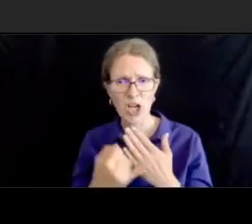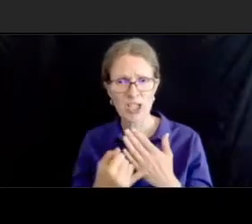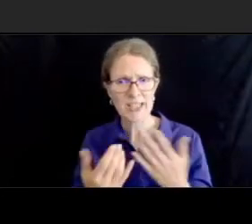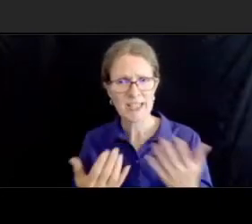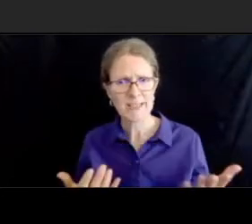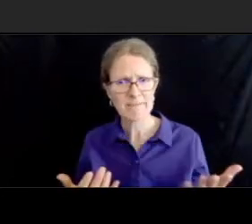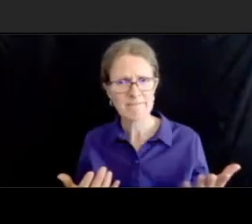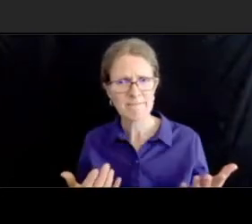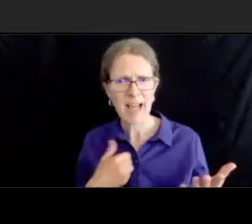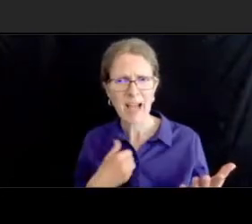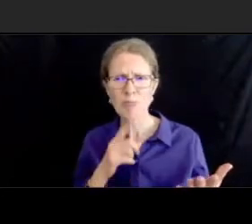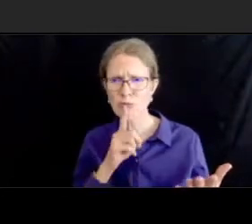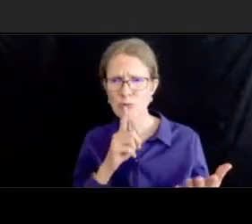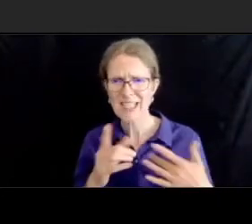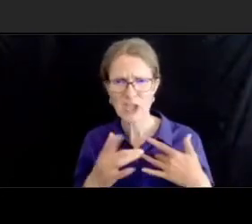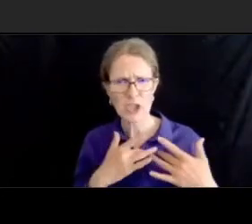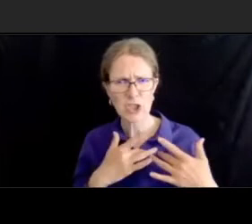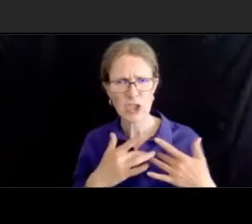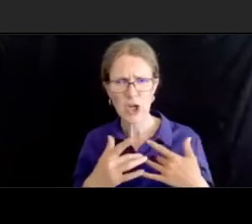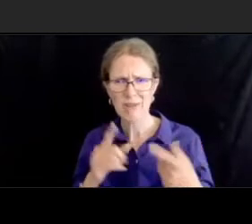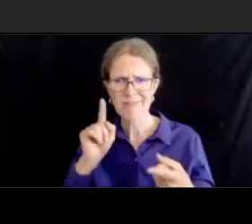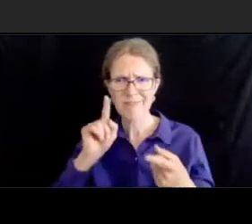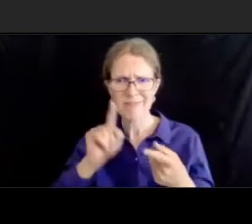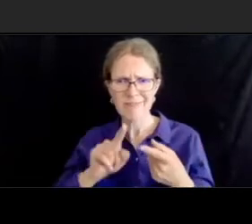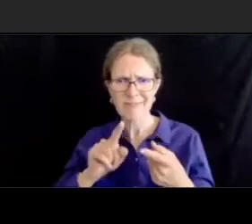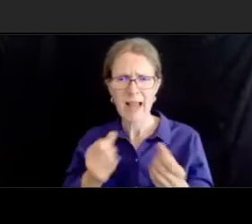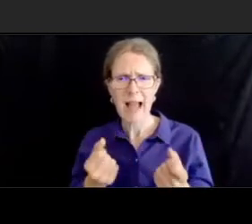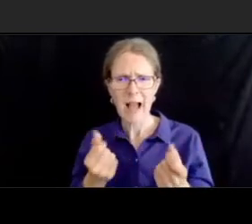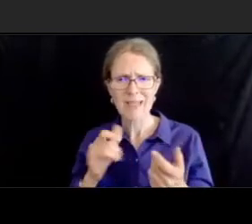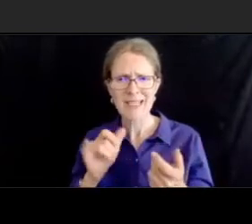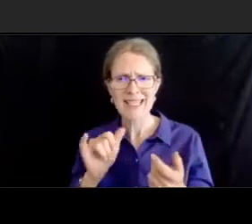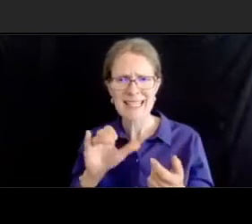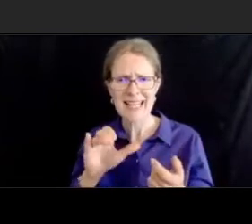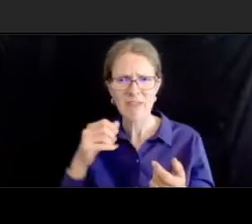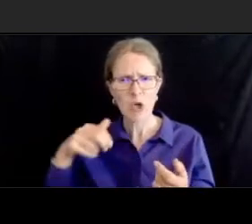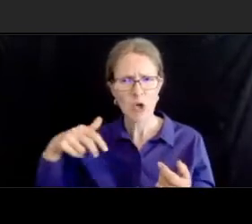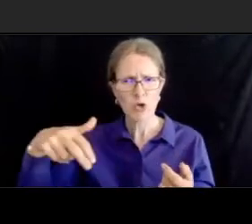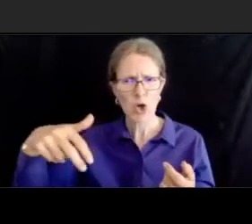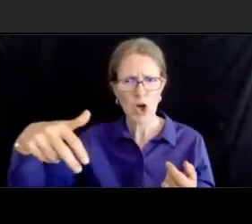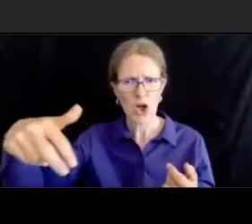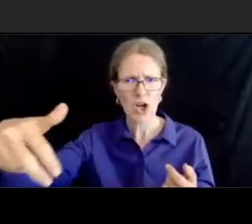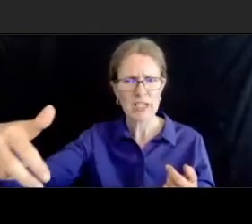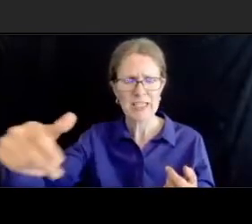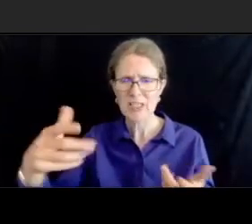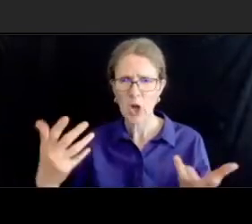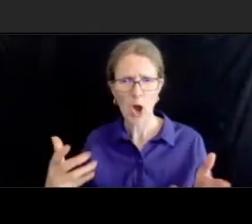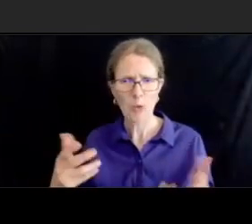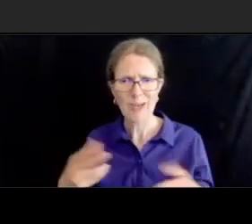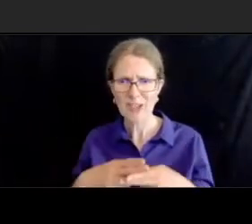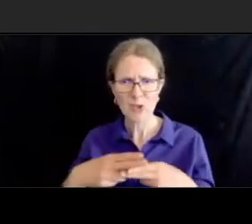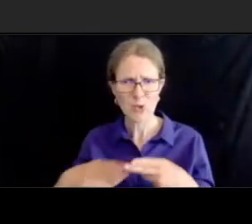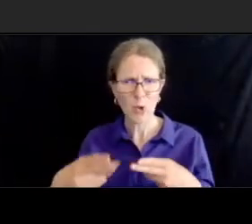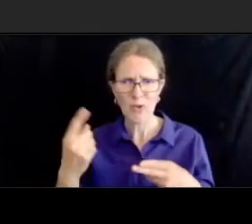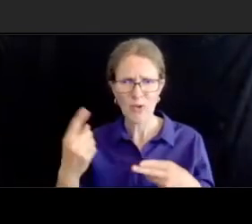already too short for many of us thank you i can answer some of that but i don't know if christine